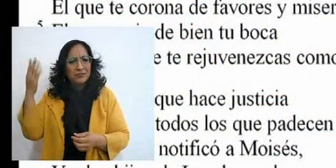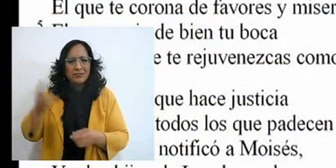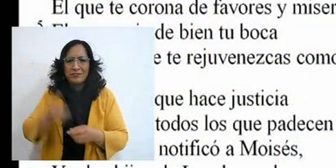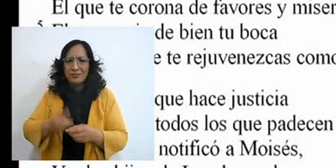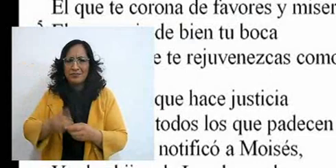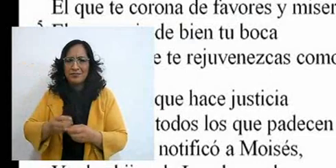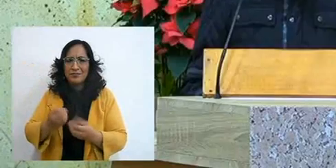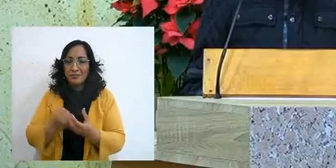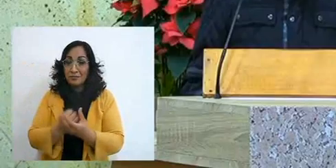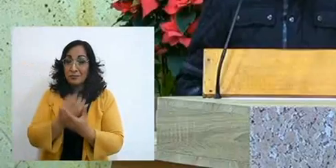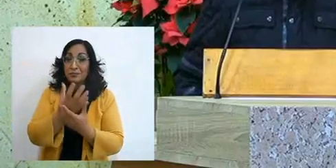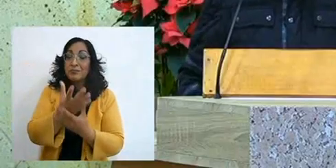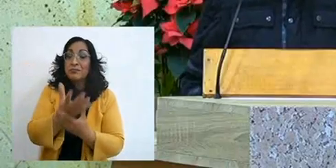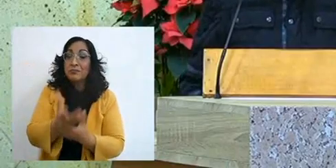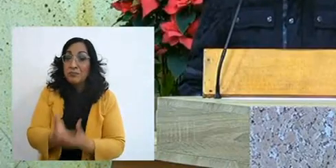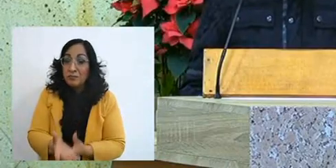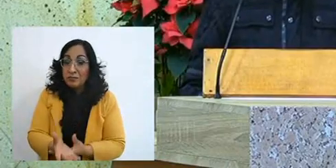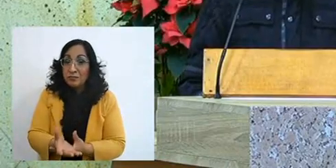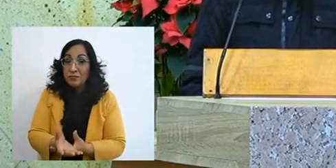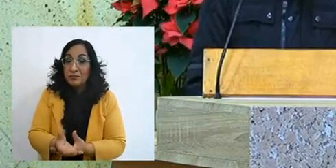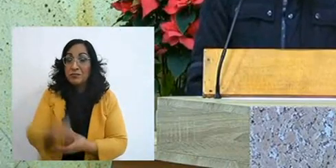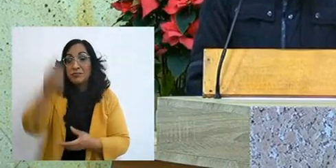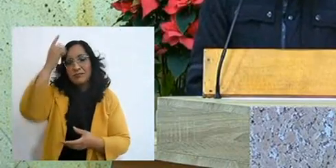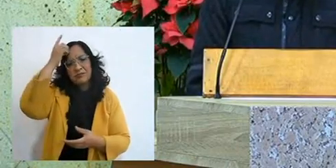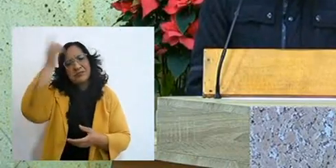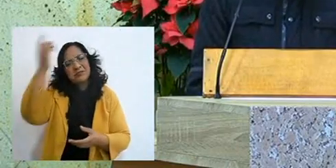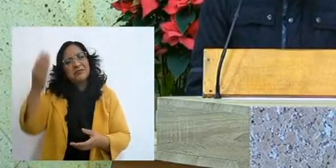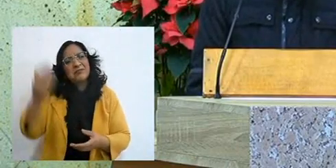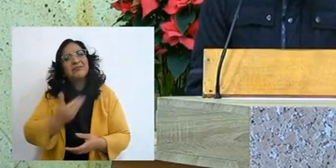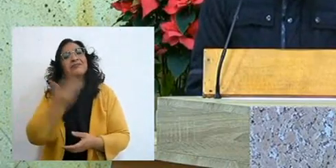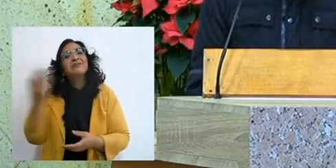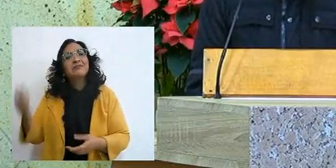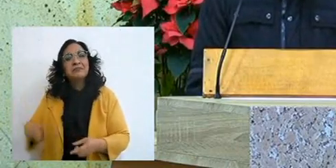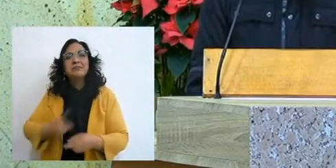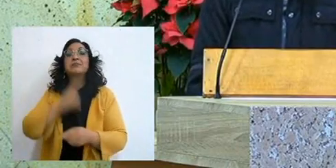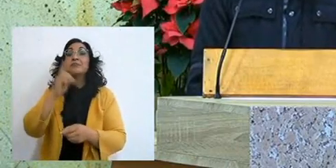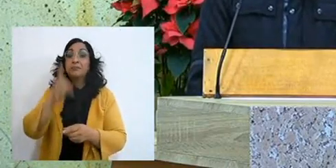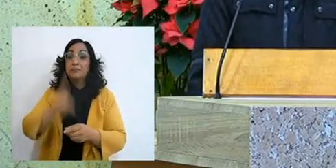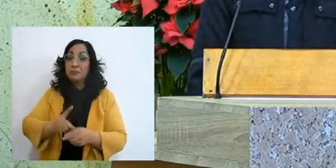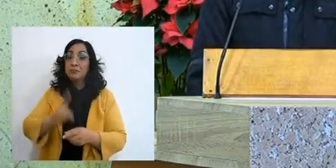In my case, where did he get me from, I don't forget, day by day